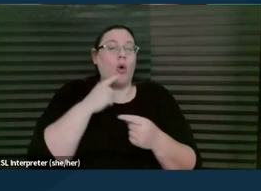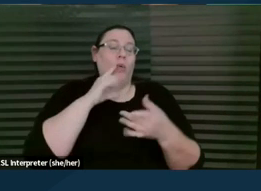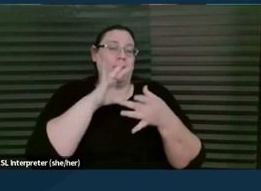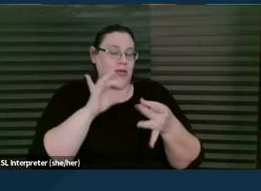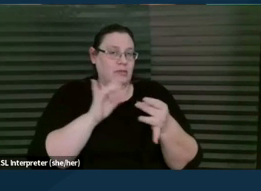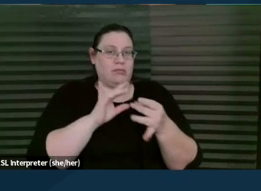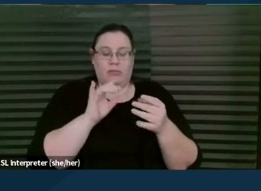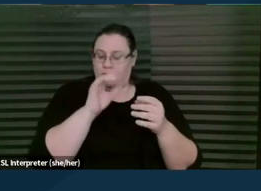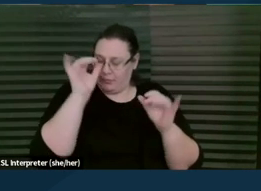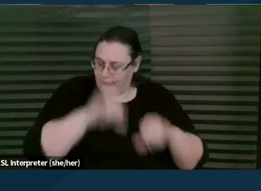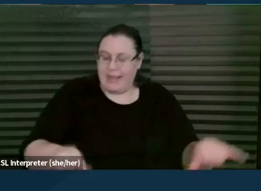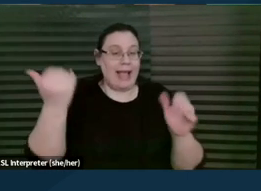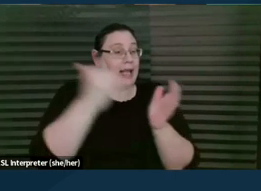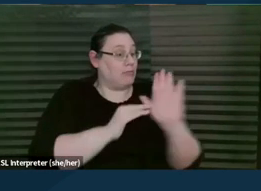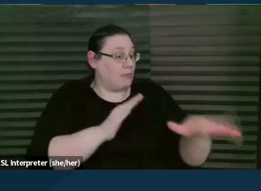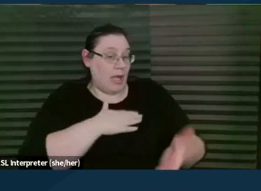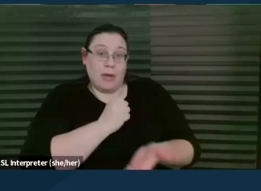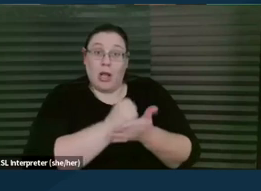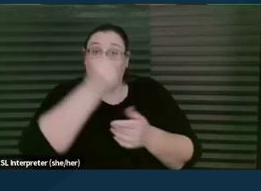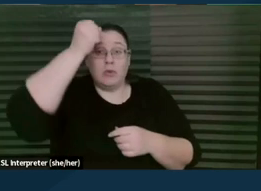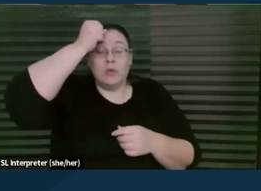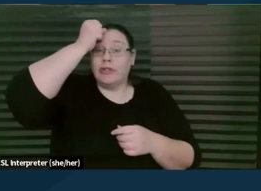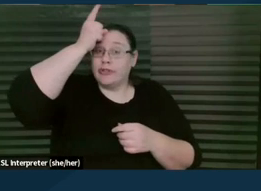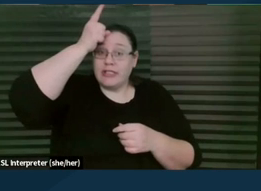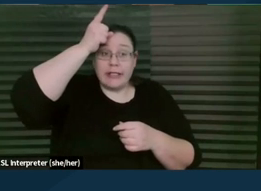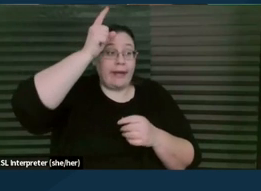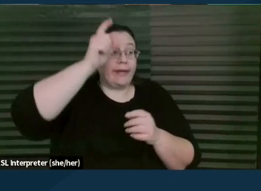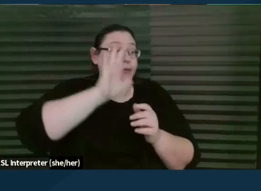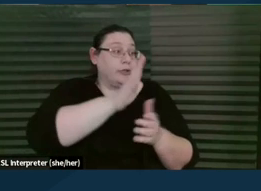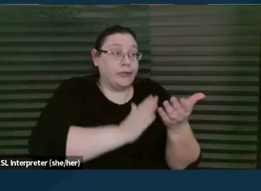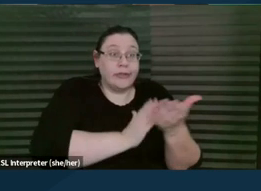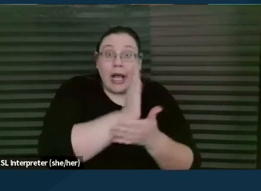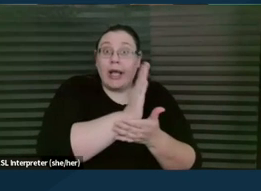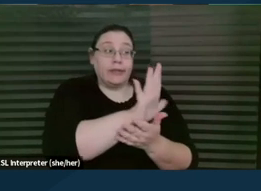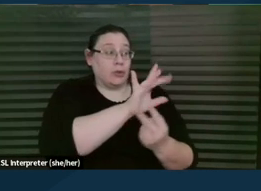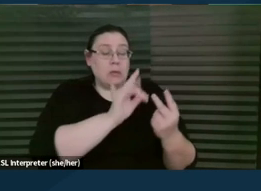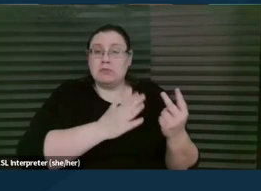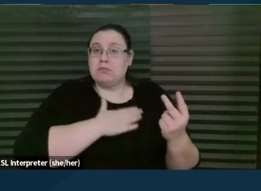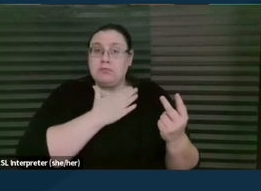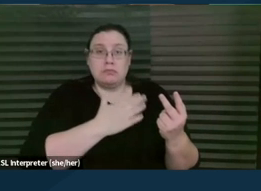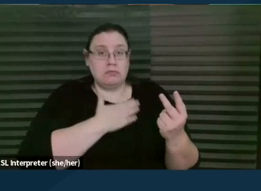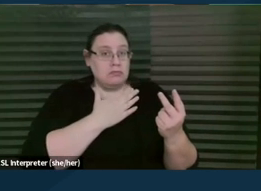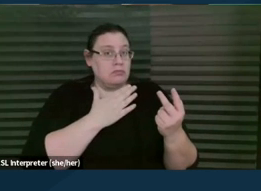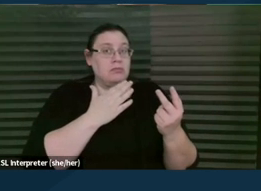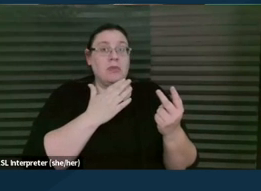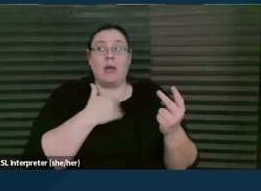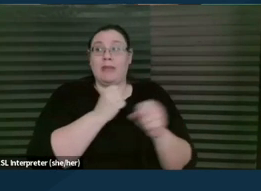But you know, I'm happy to help you understand your rights and your options. I wanna make it clear that what I'm doing is